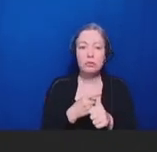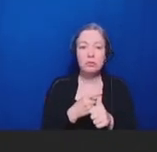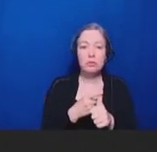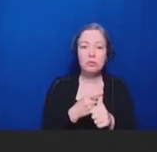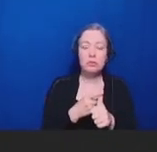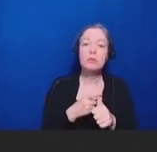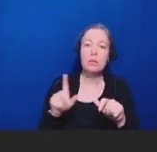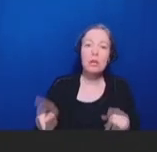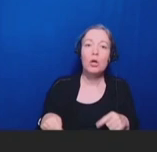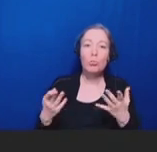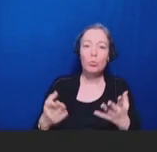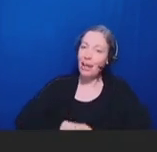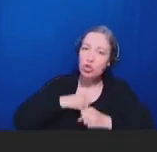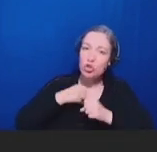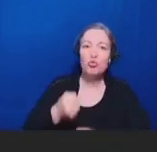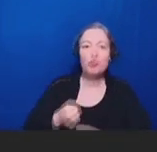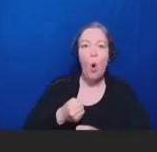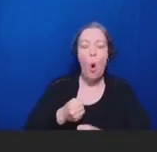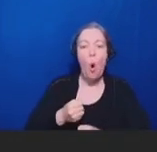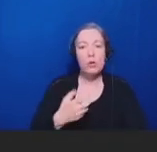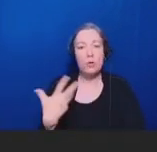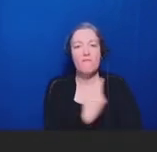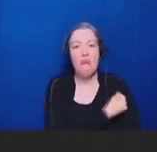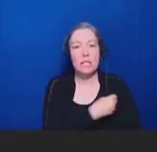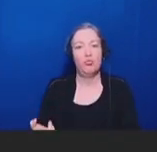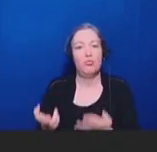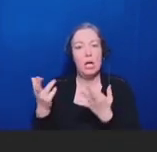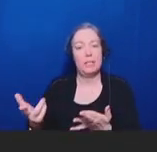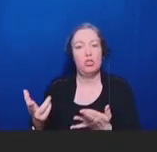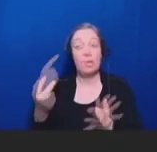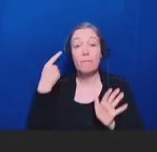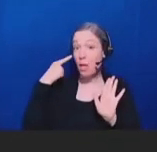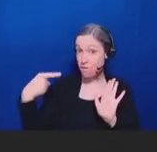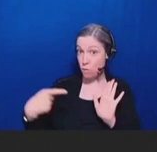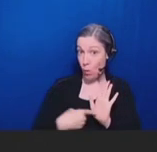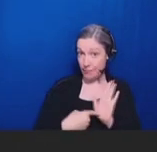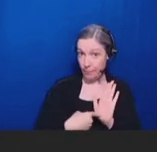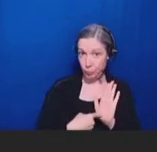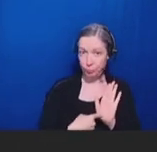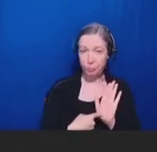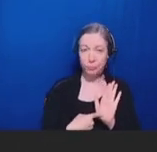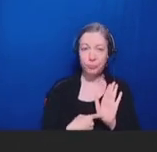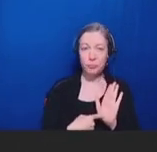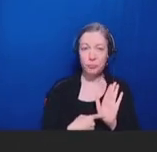recommendation. And so, you know, example of this would be, you know, "Oh, I see you're